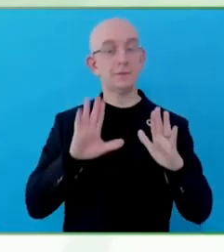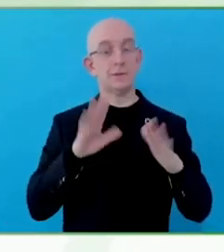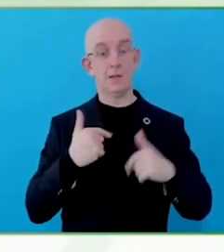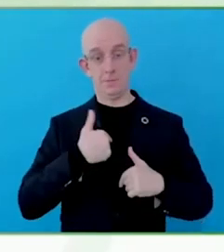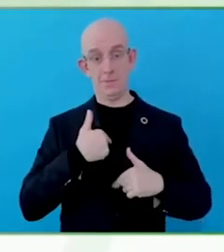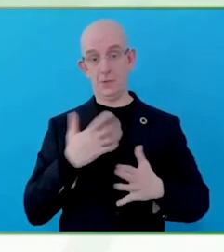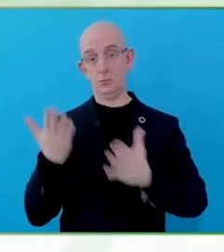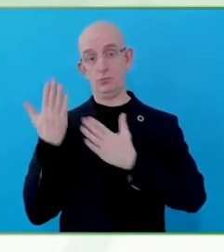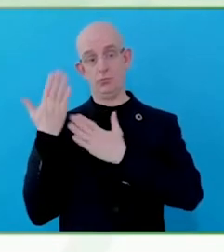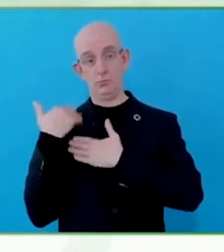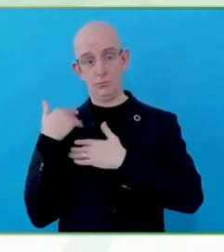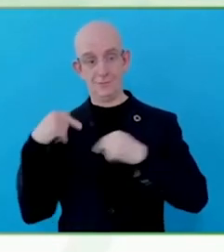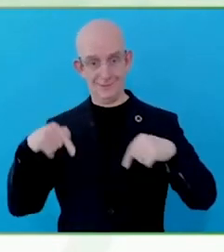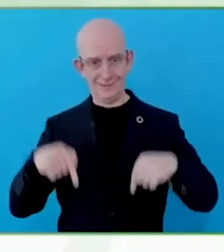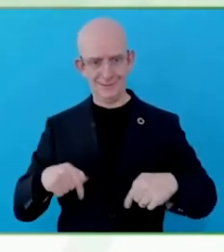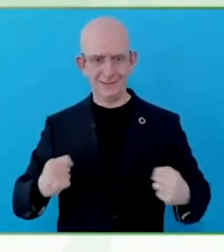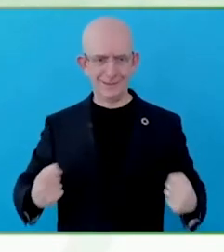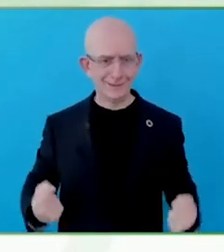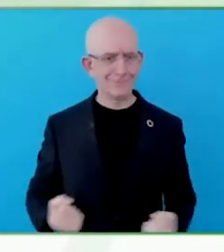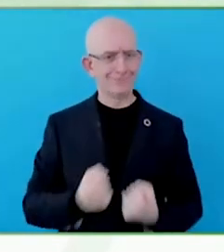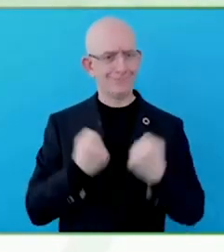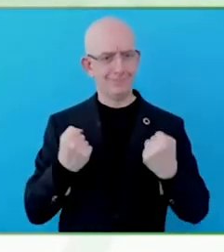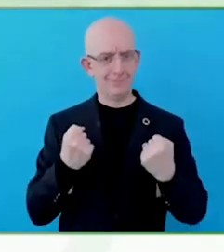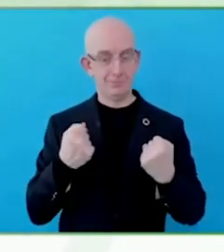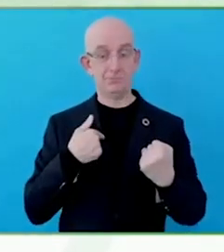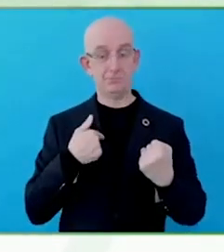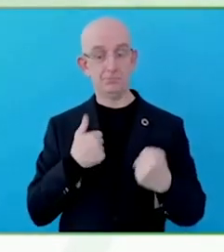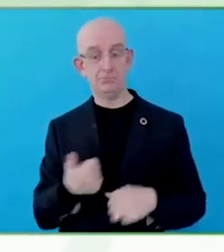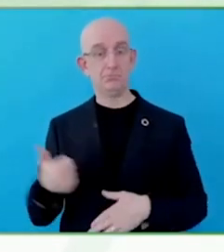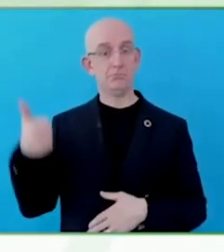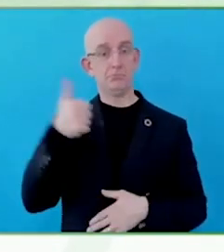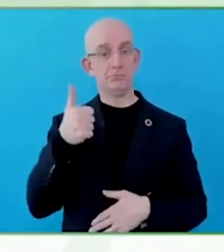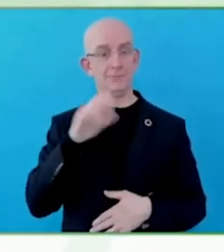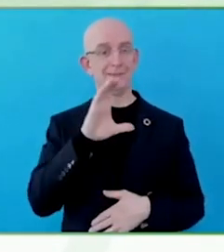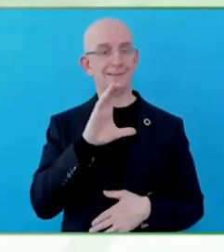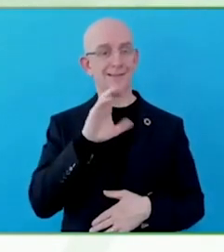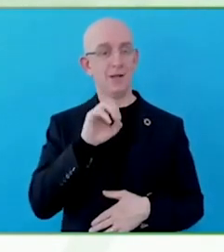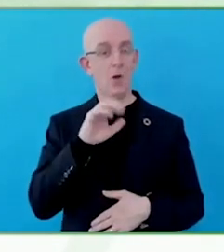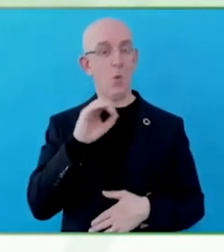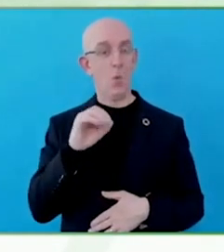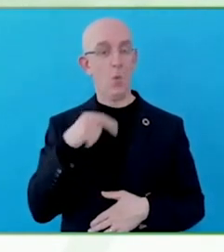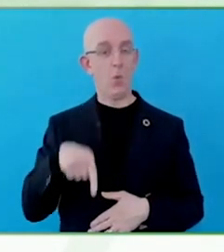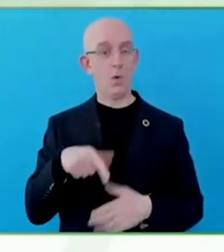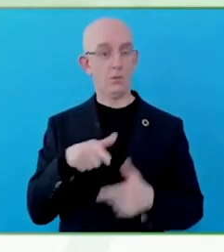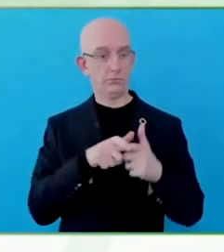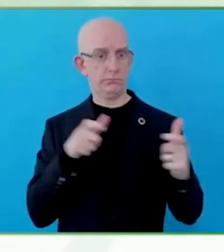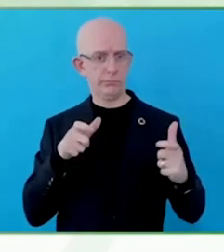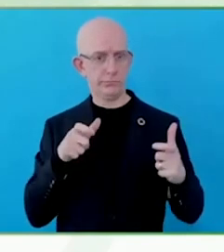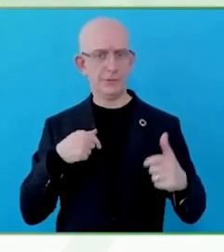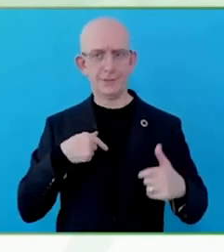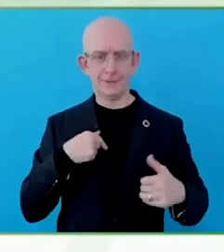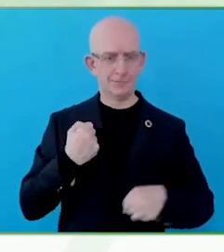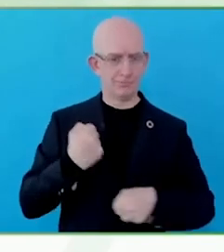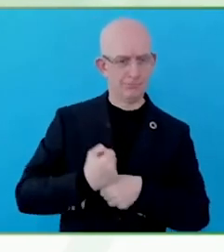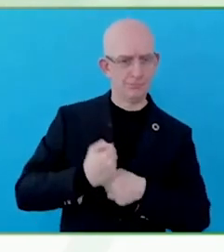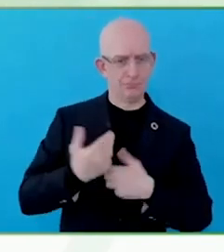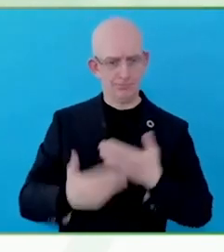press, to be in events, championing in digital accessibility and trying